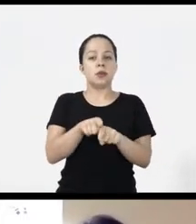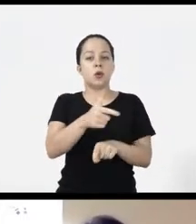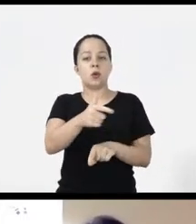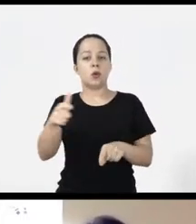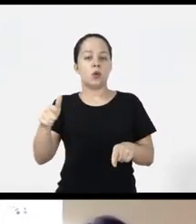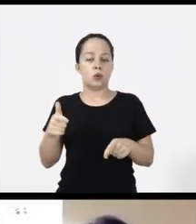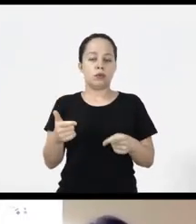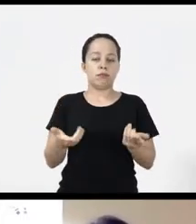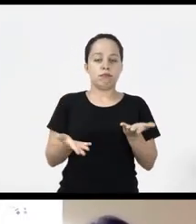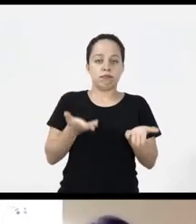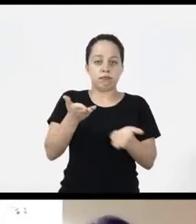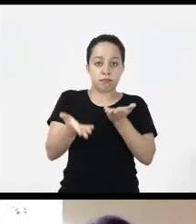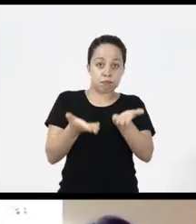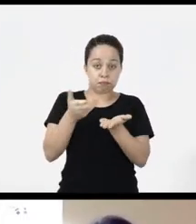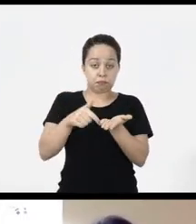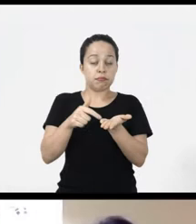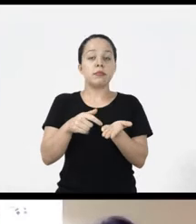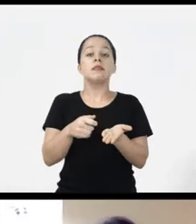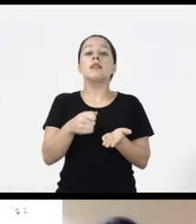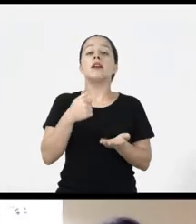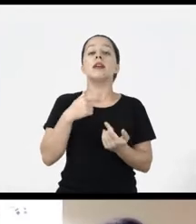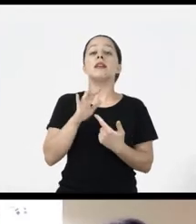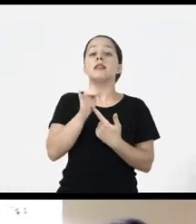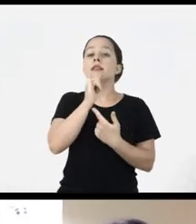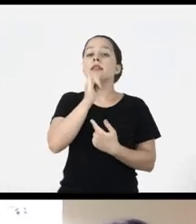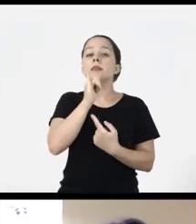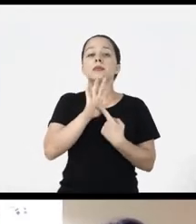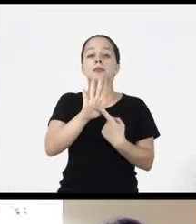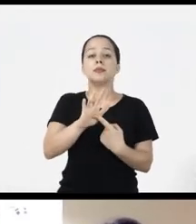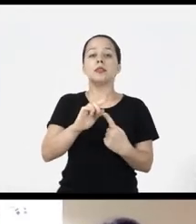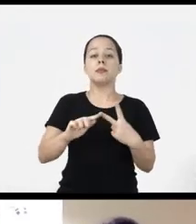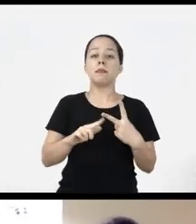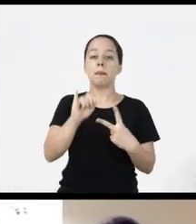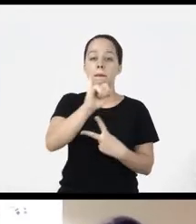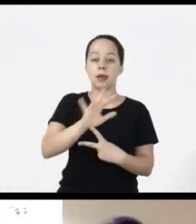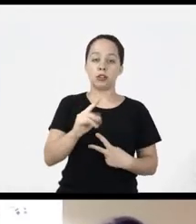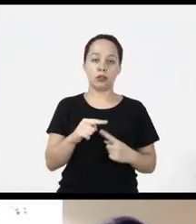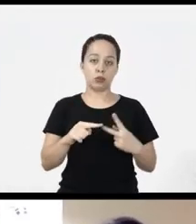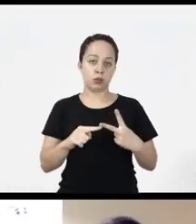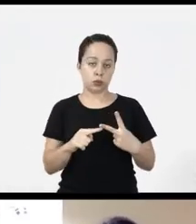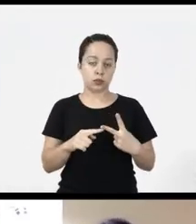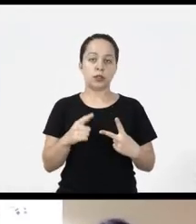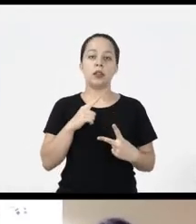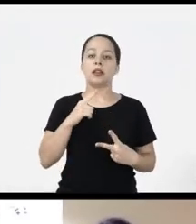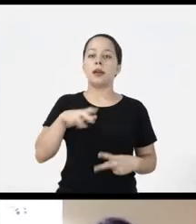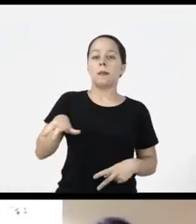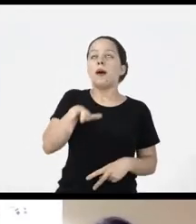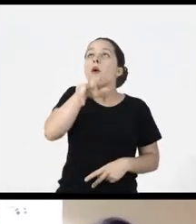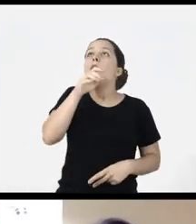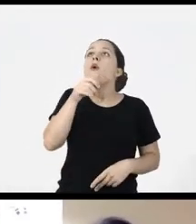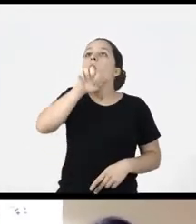and triggers which presents two images an image of a person using the puff mouse